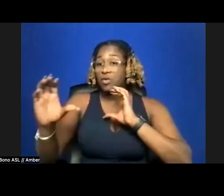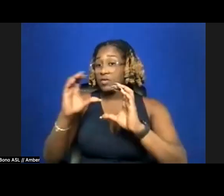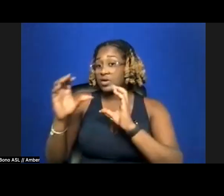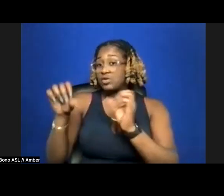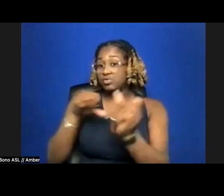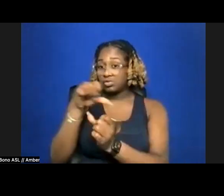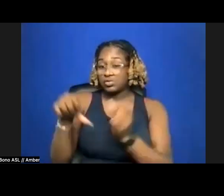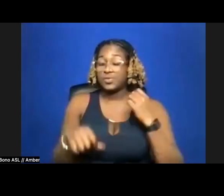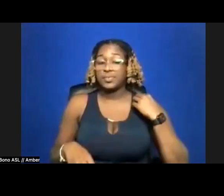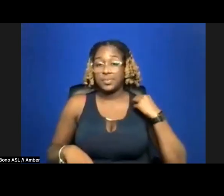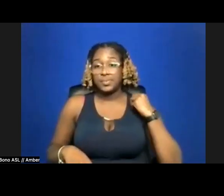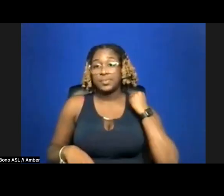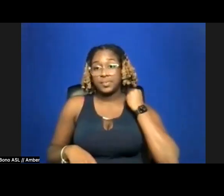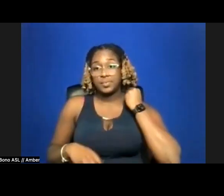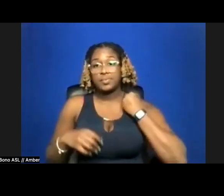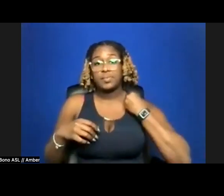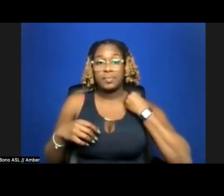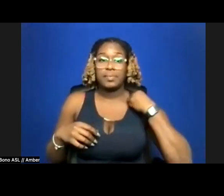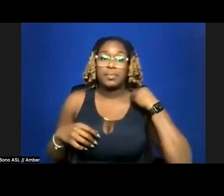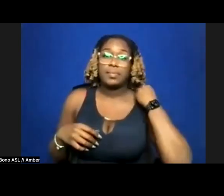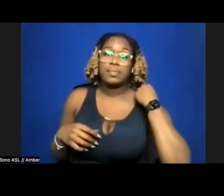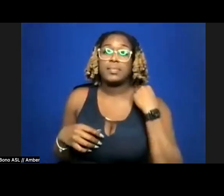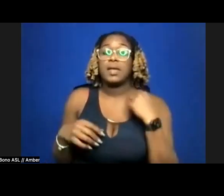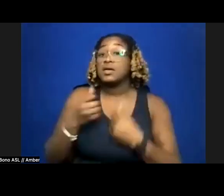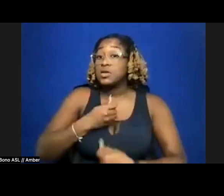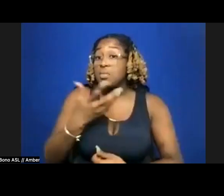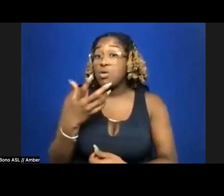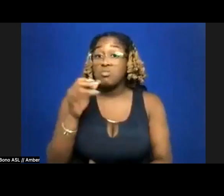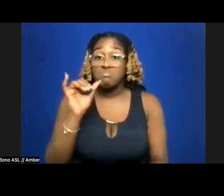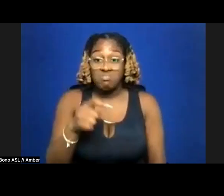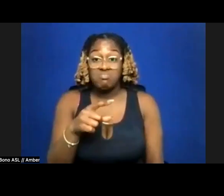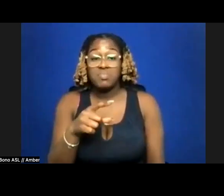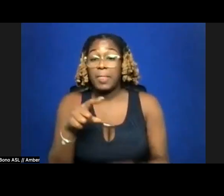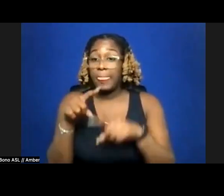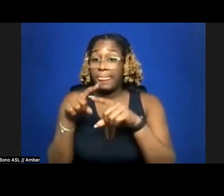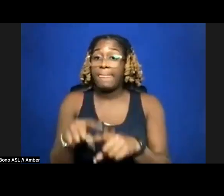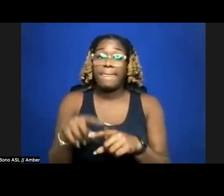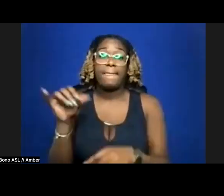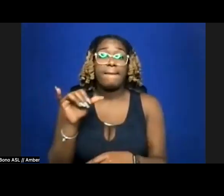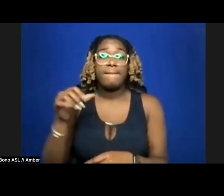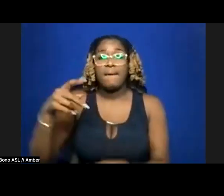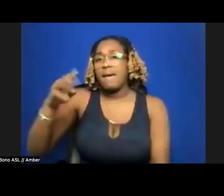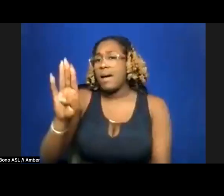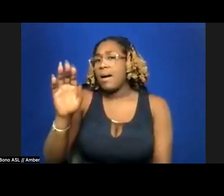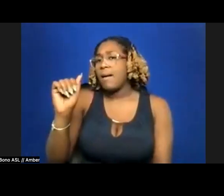So this poem is actually based on a kind of Barbie based prompt. When I was a kid,